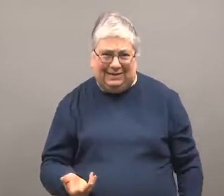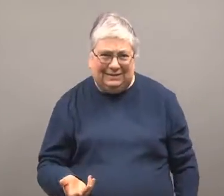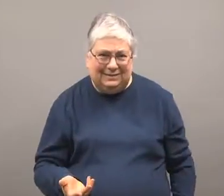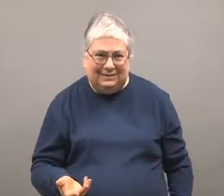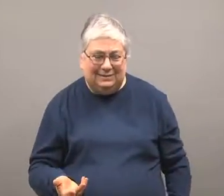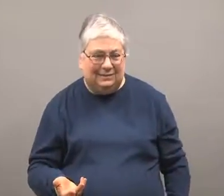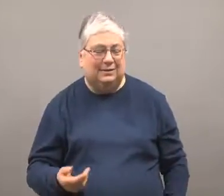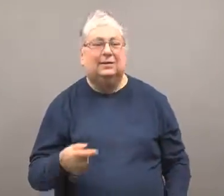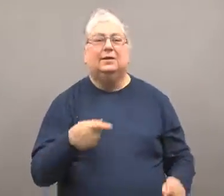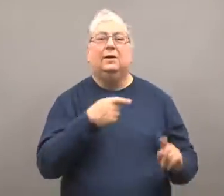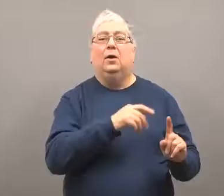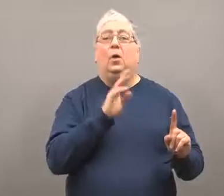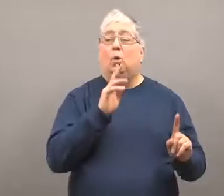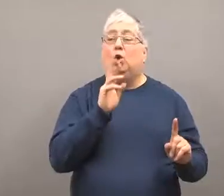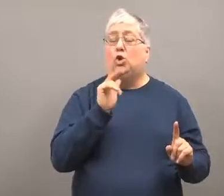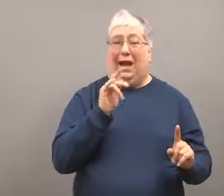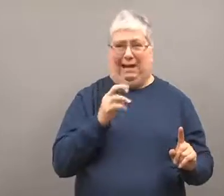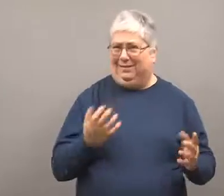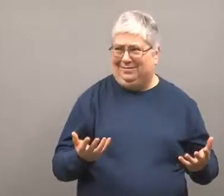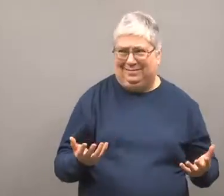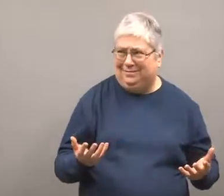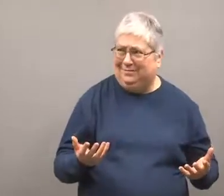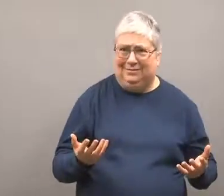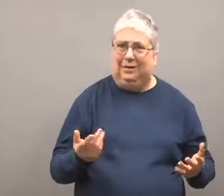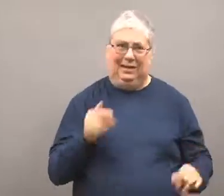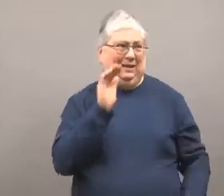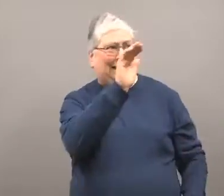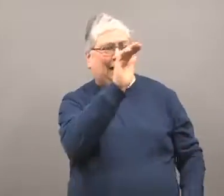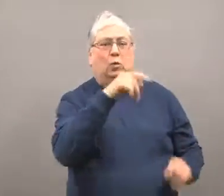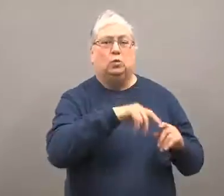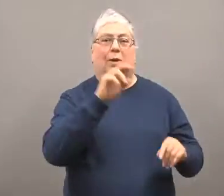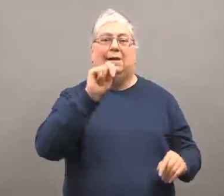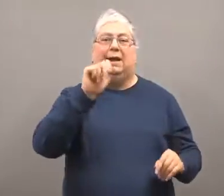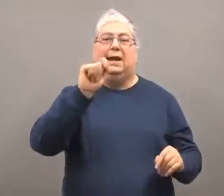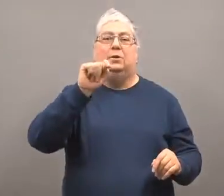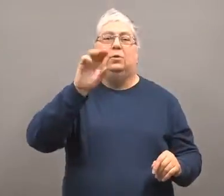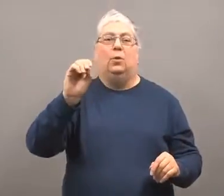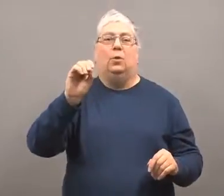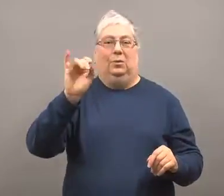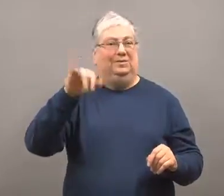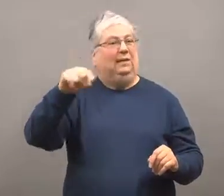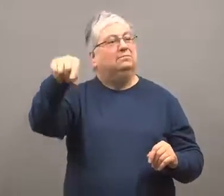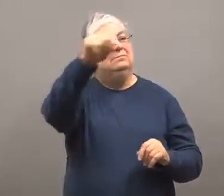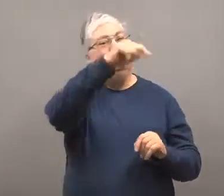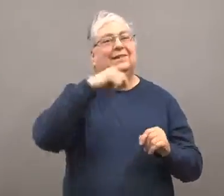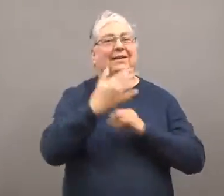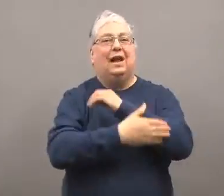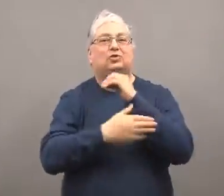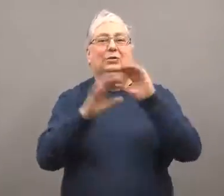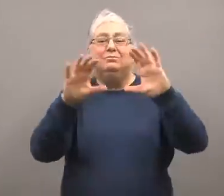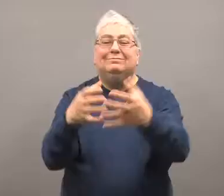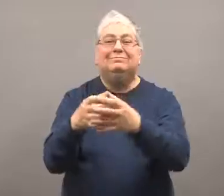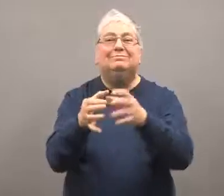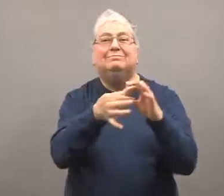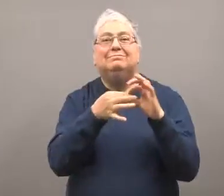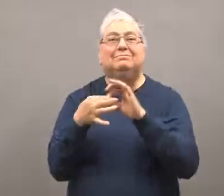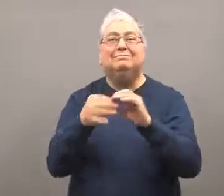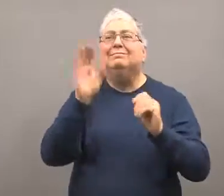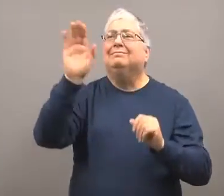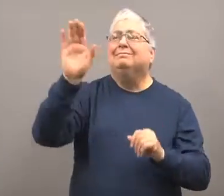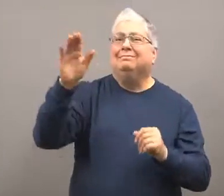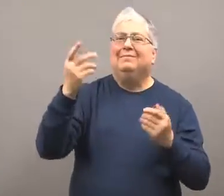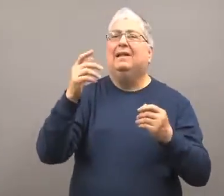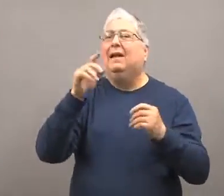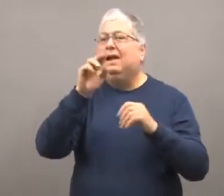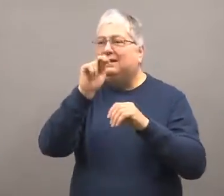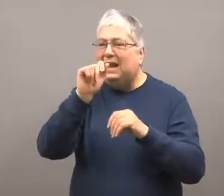Ukraine says the same, and appealed to NATO.